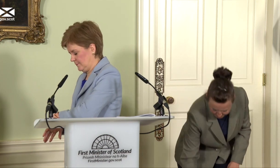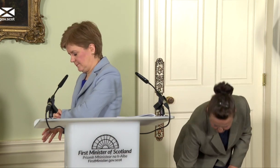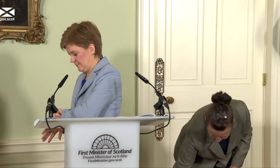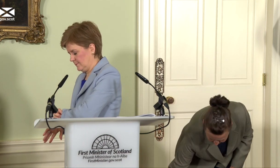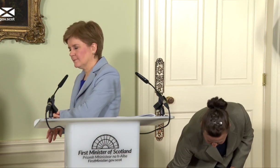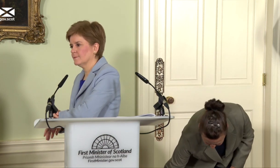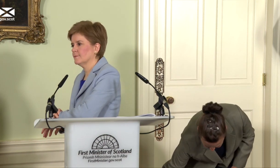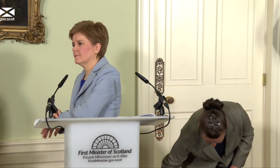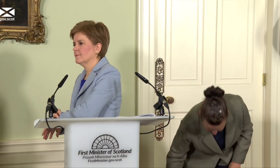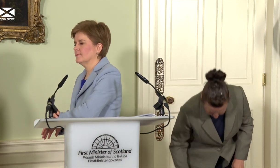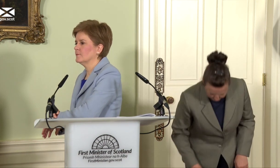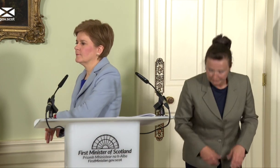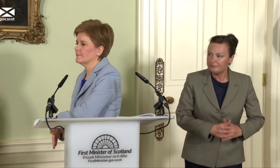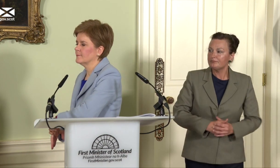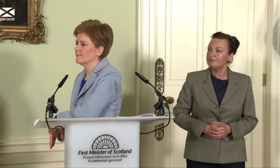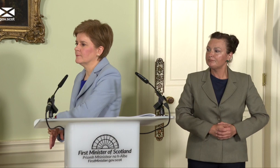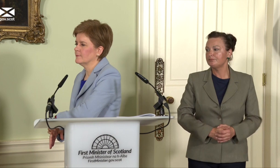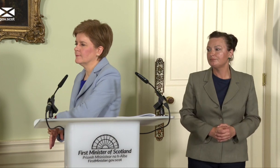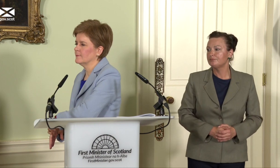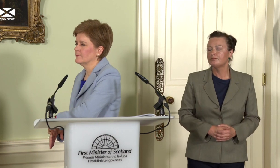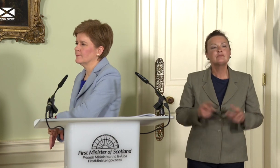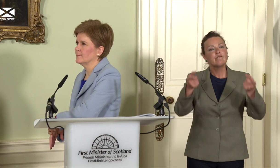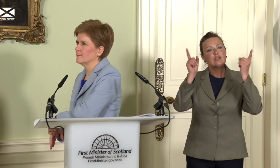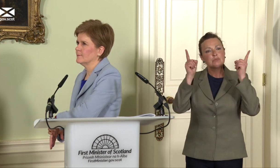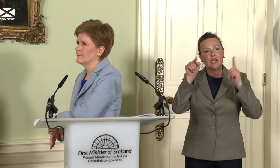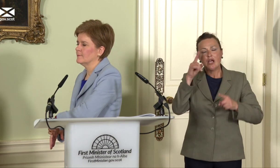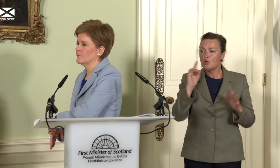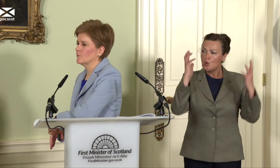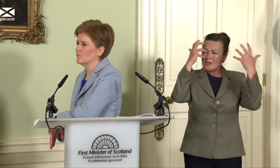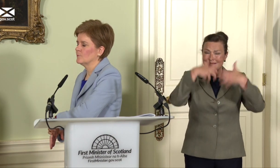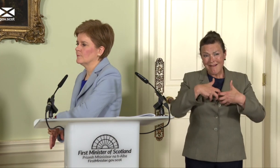First Minister, are you concerned that if for any reason there is a delay in delivering an